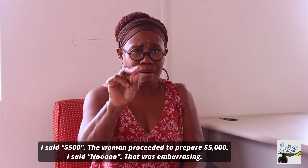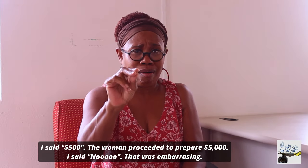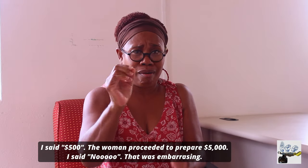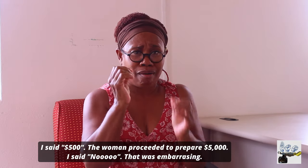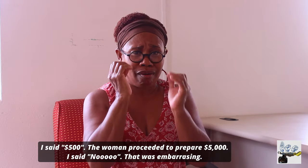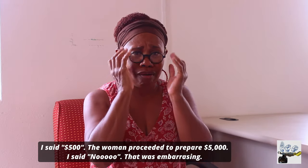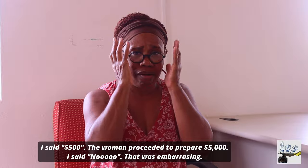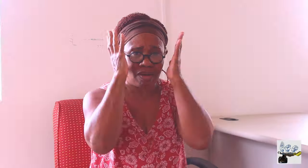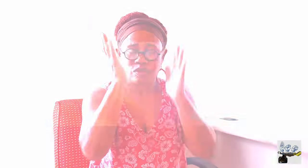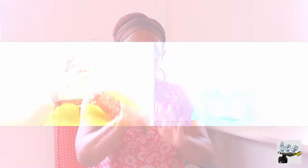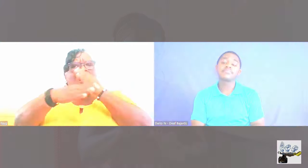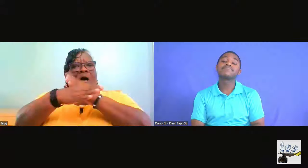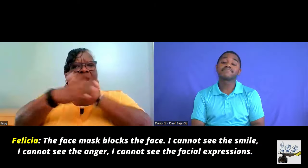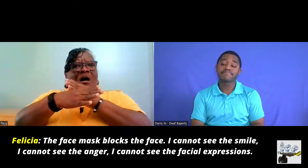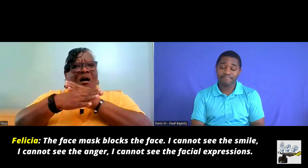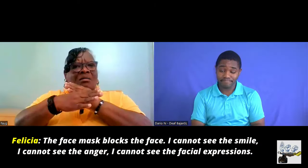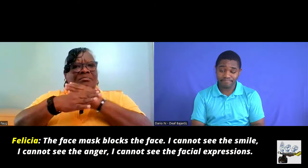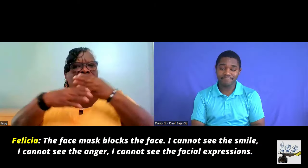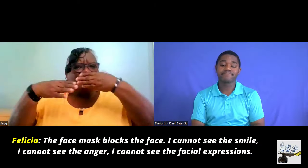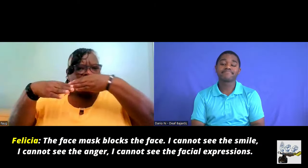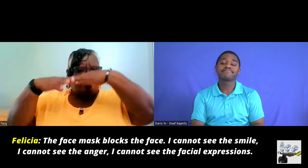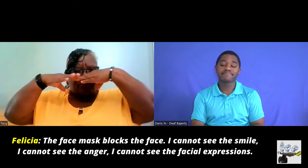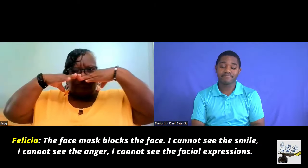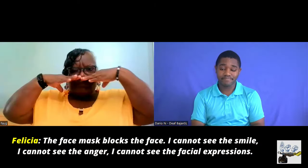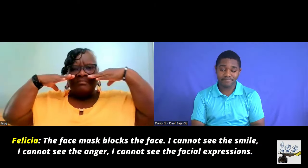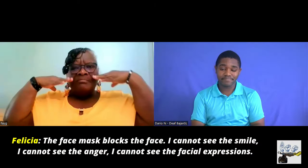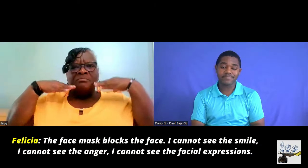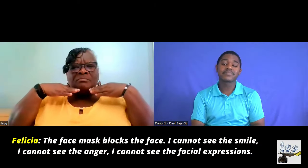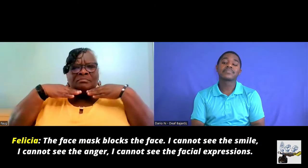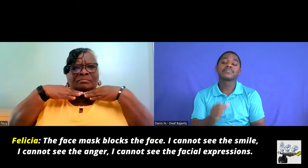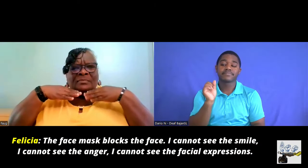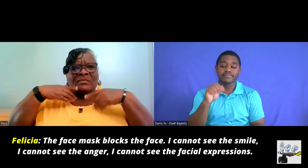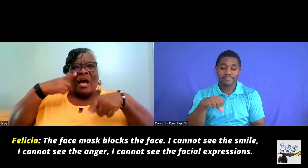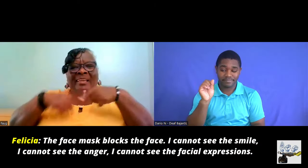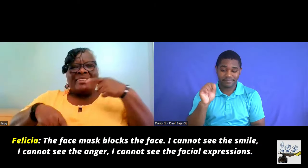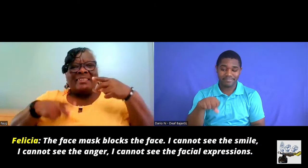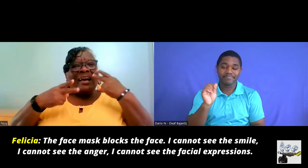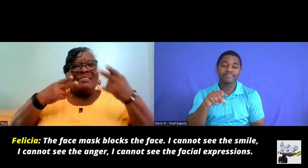that was embarrassing. The fifth math blocked the faith